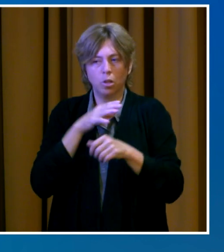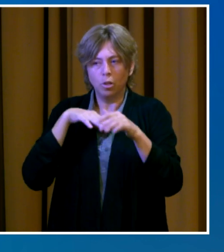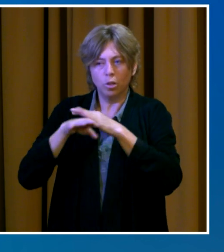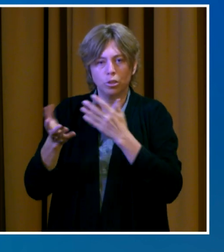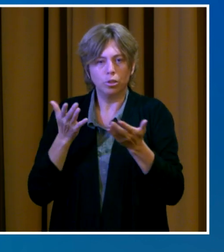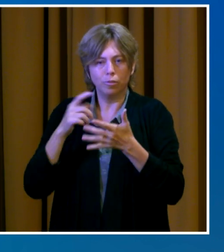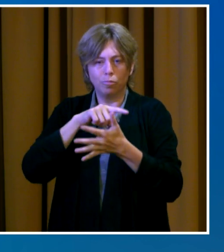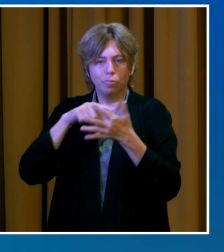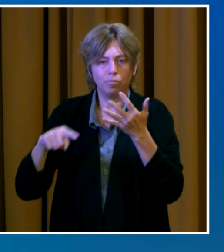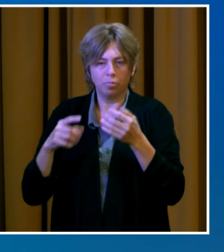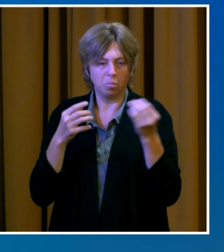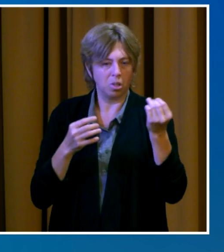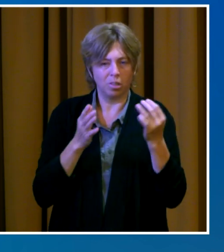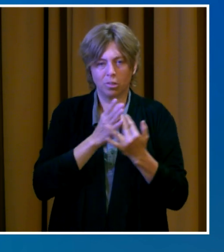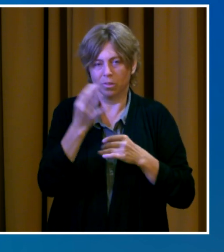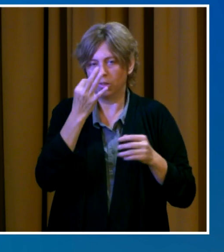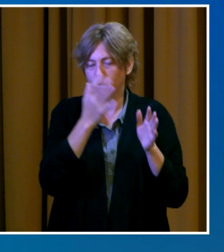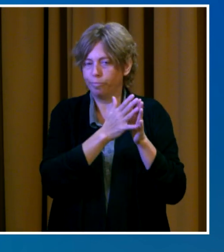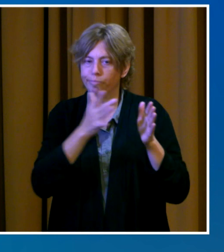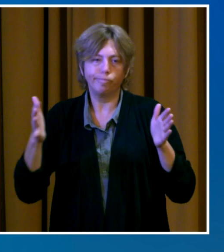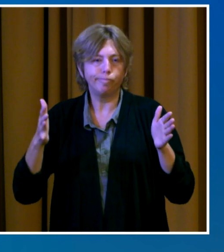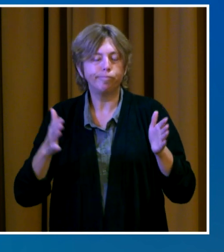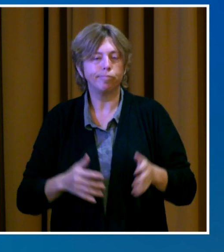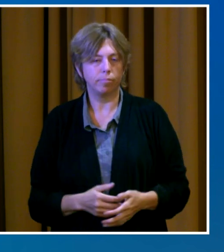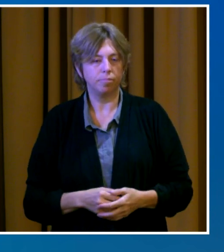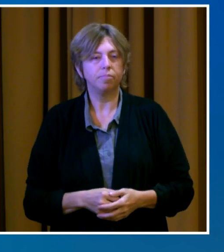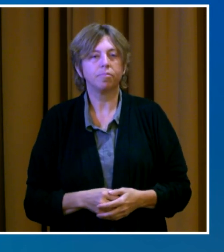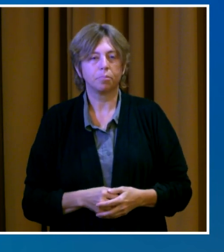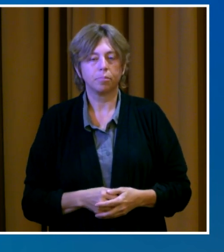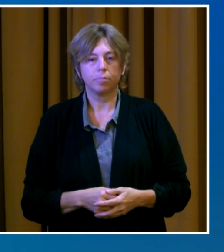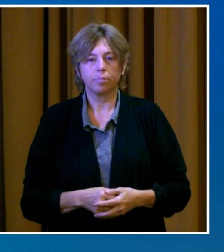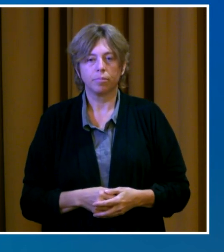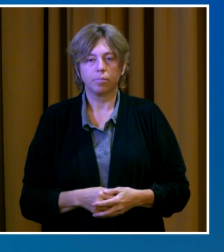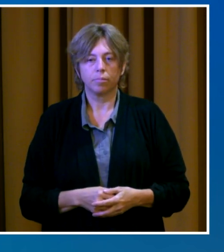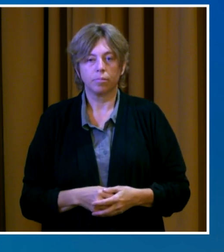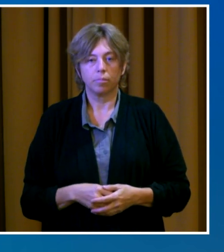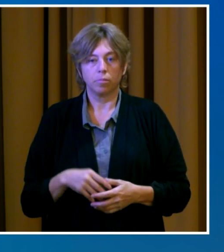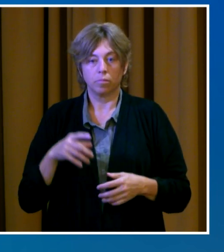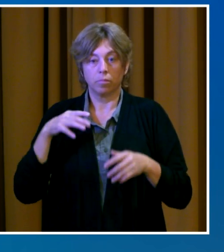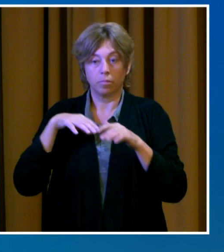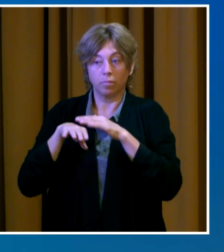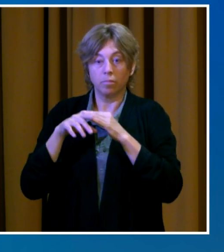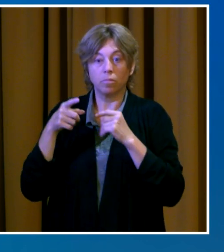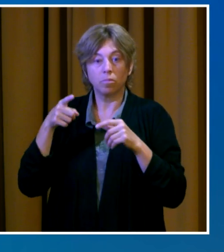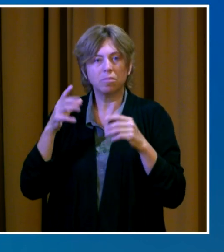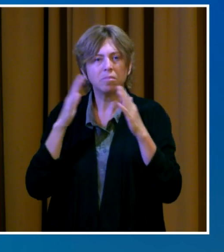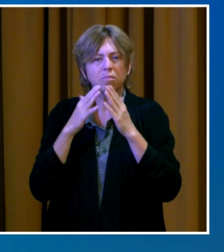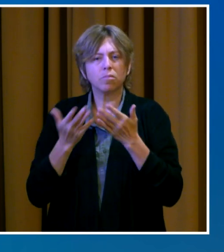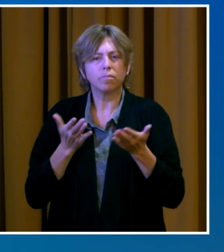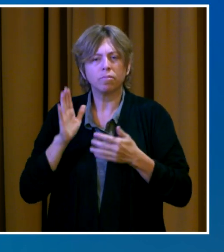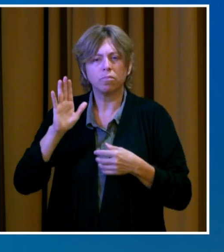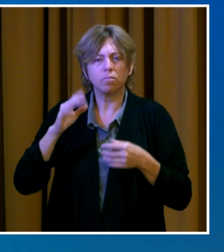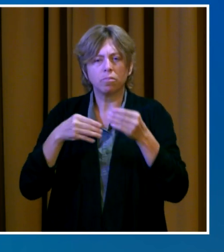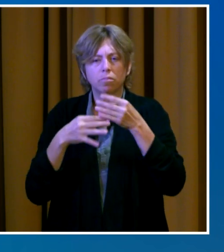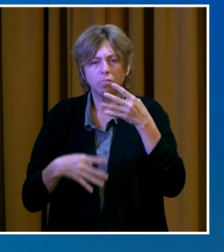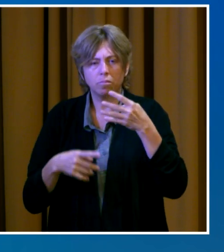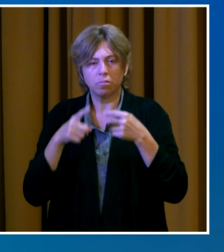Access to most City services continues to be available by telephone, e-mail or online.